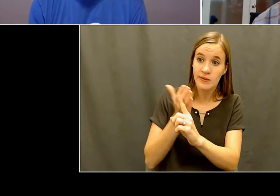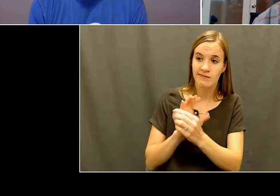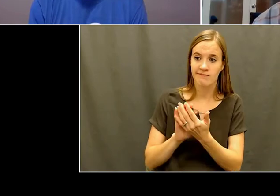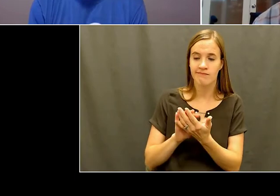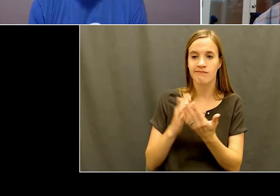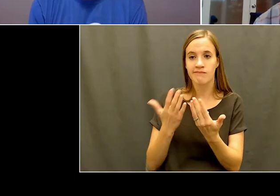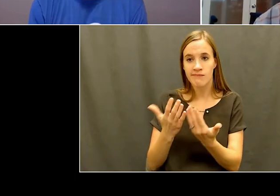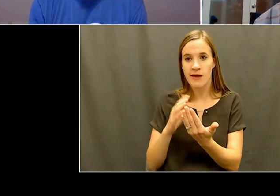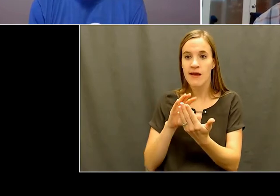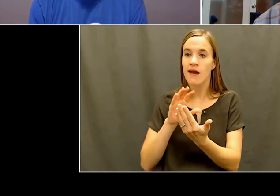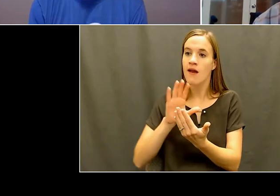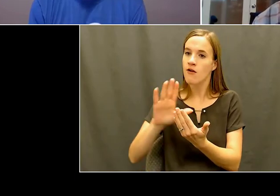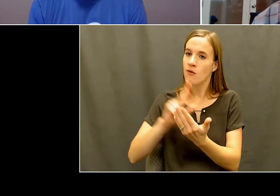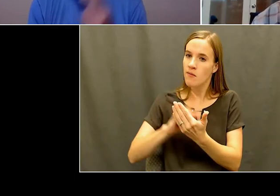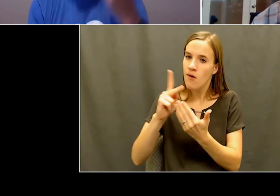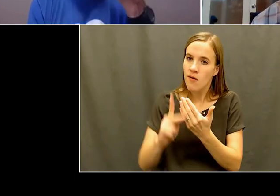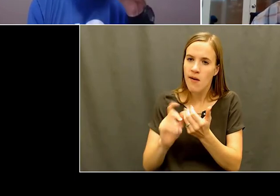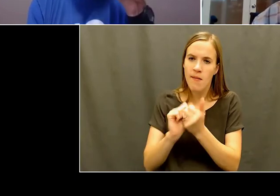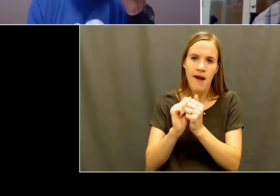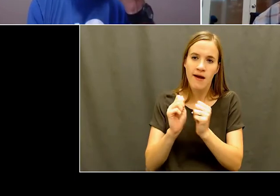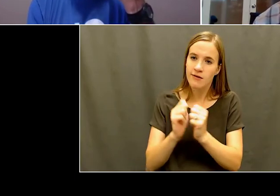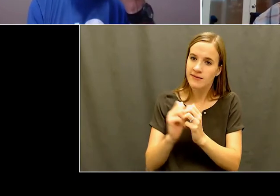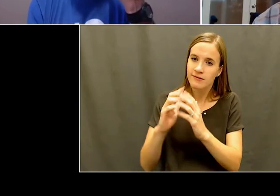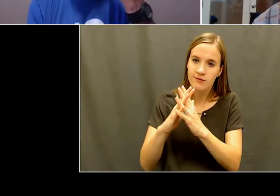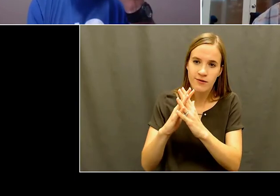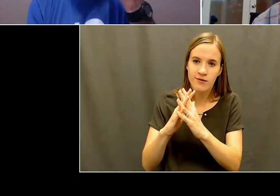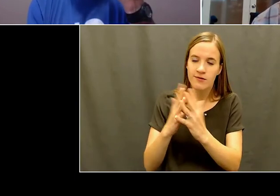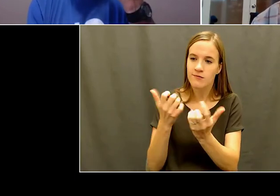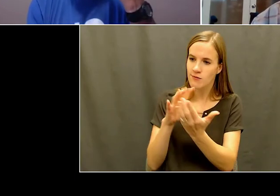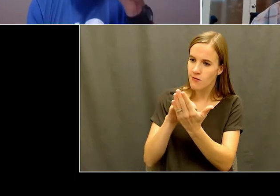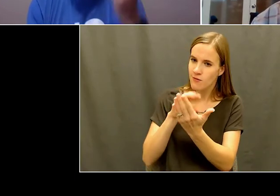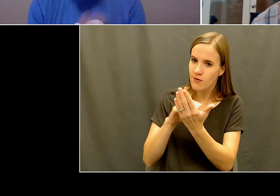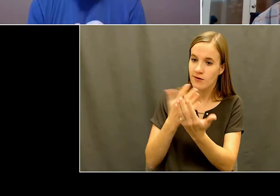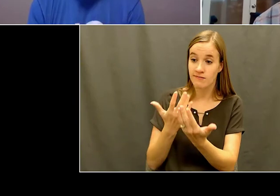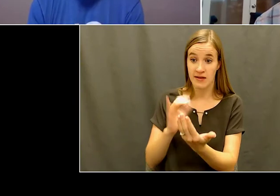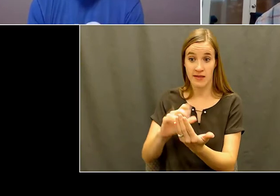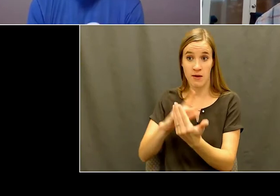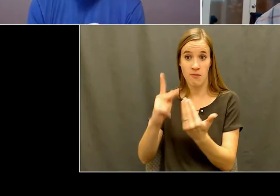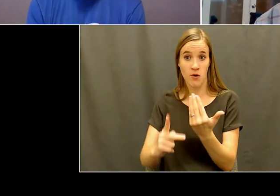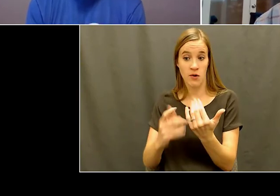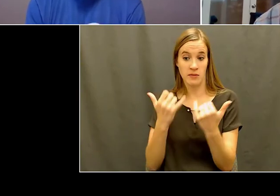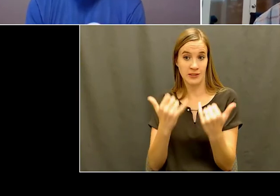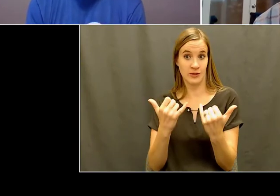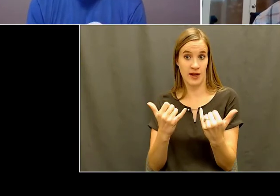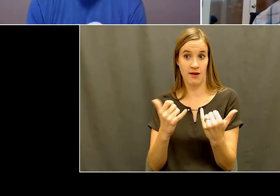that program got started and where it is today. And, and as